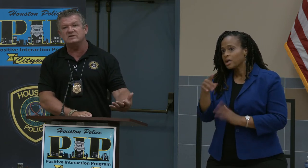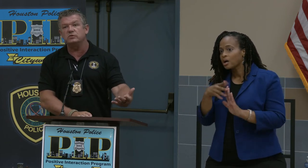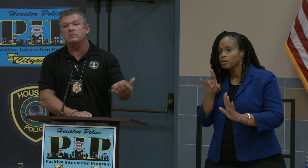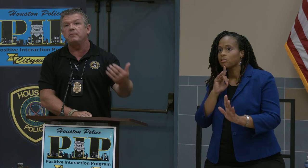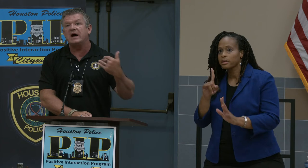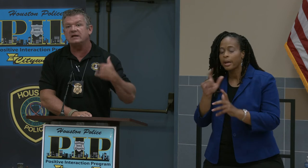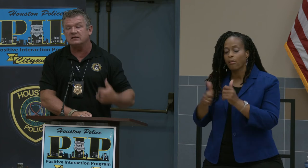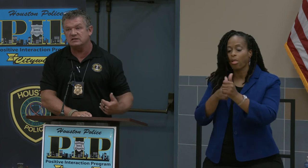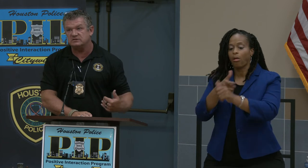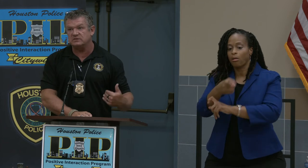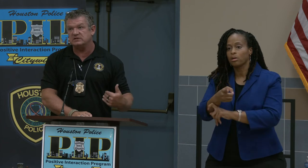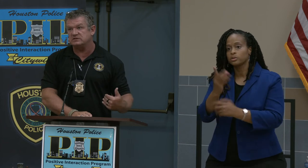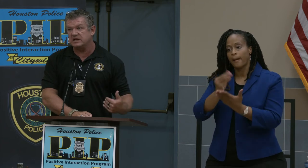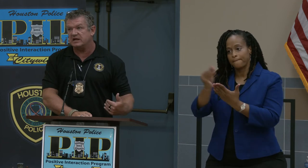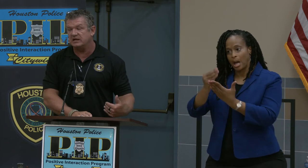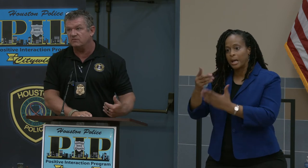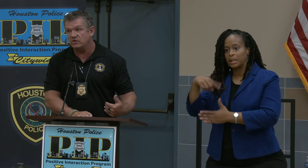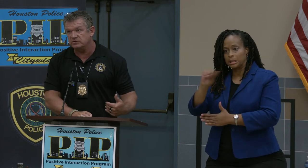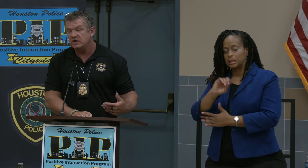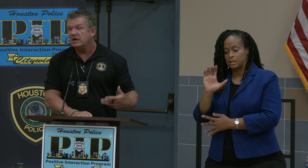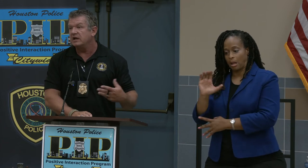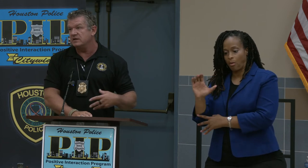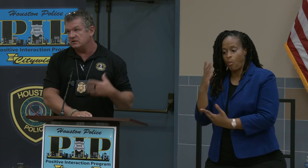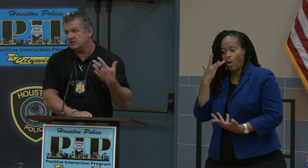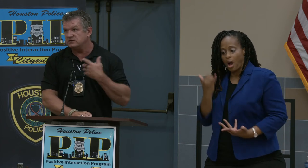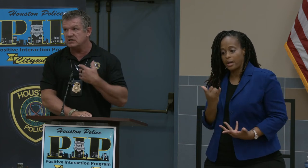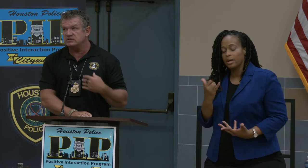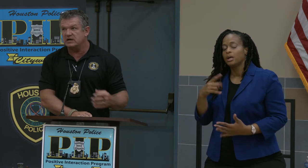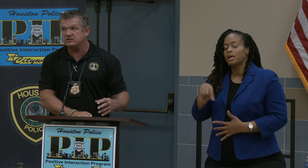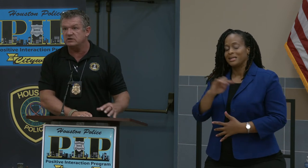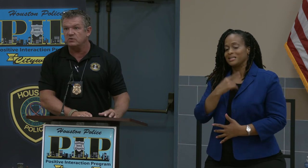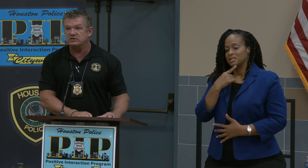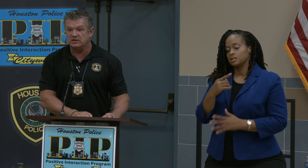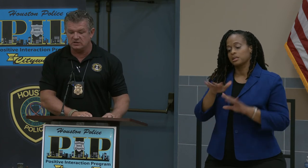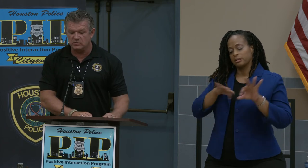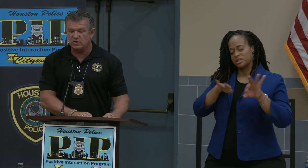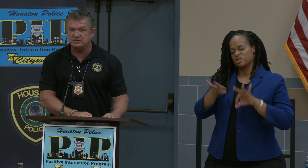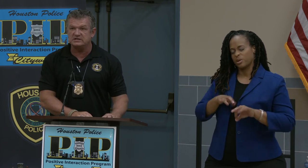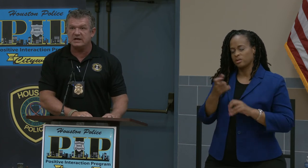who are buying these catalytic converters? He's going to go into a little more in depth